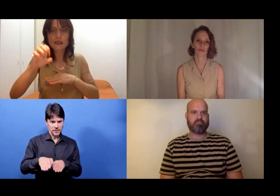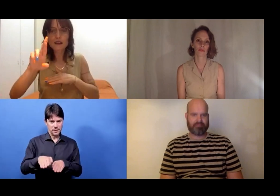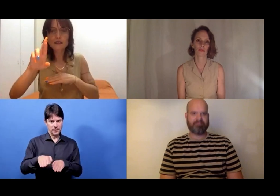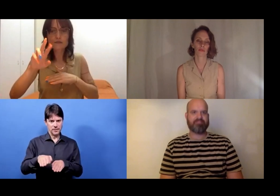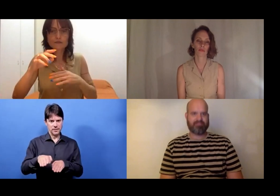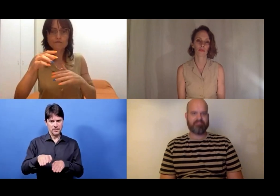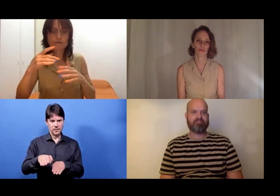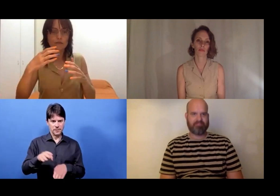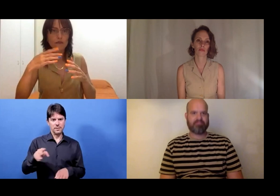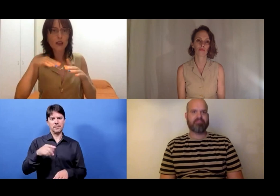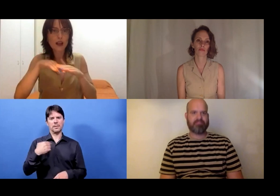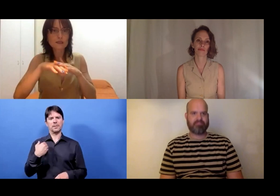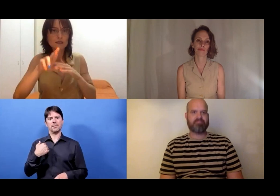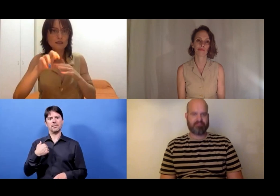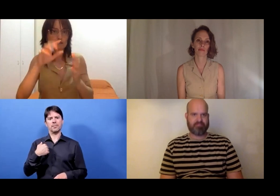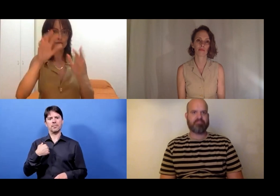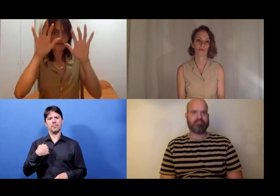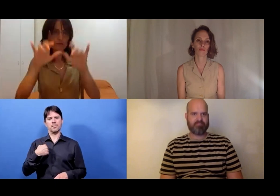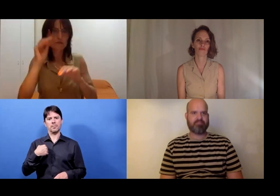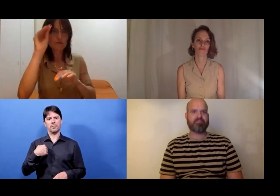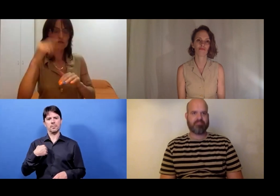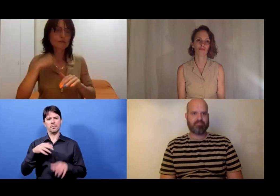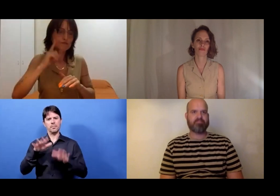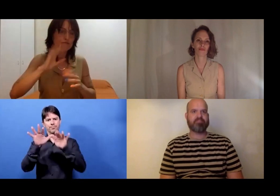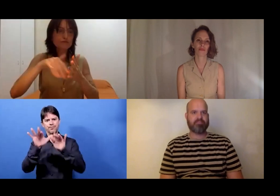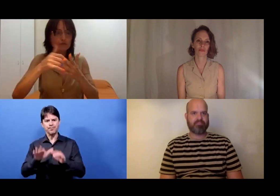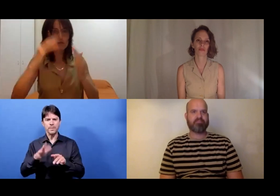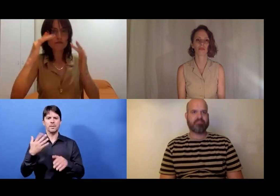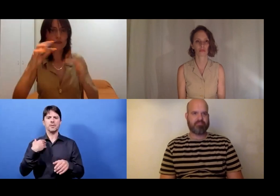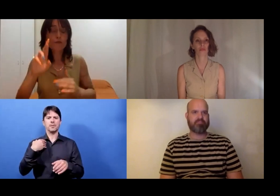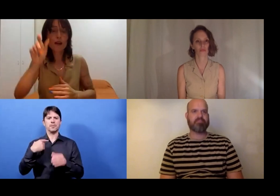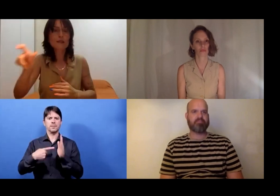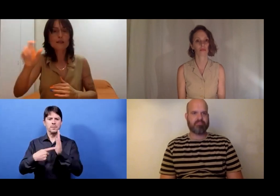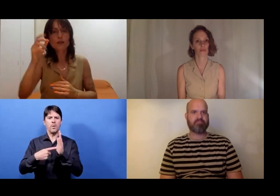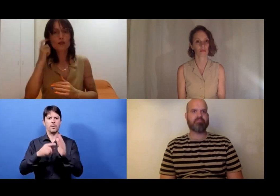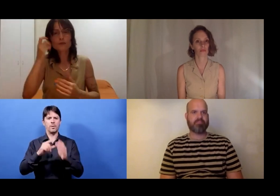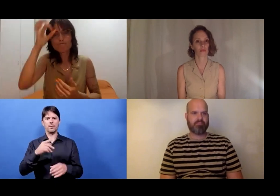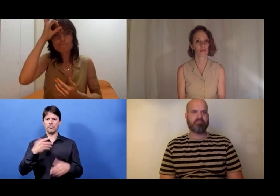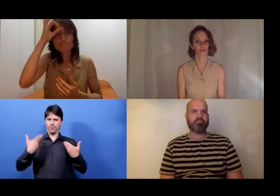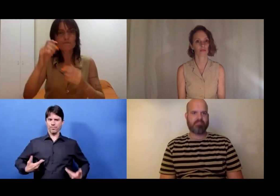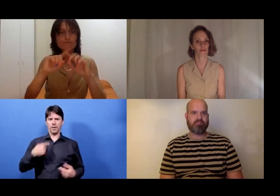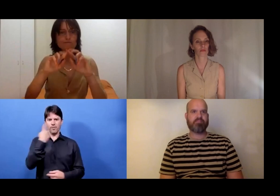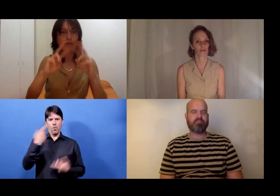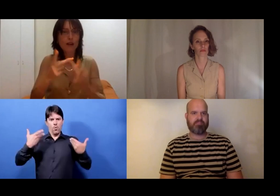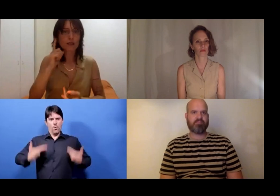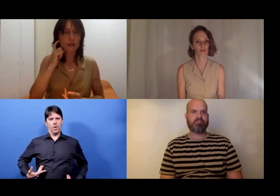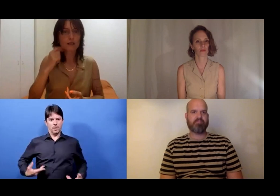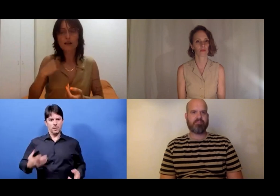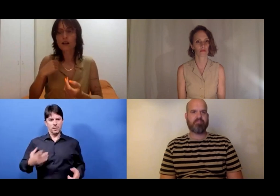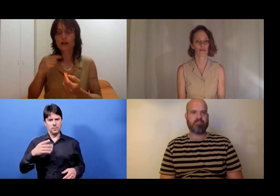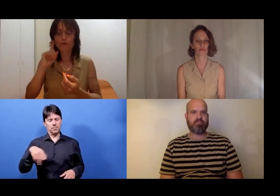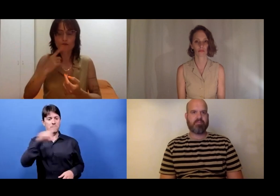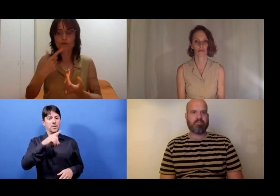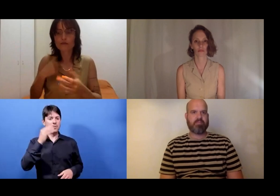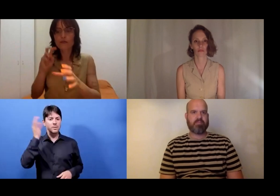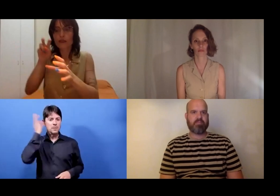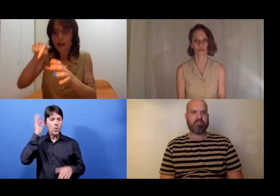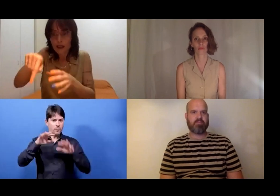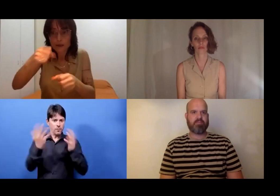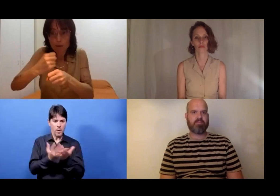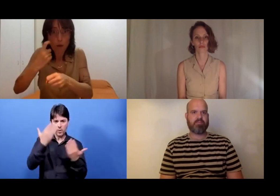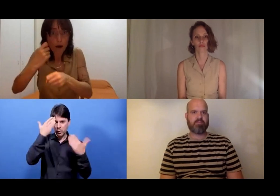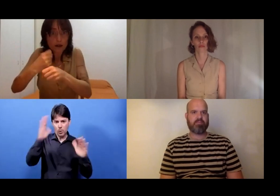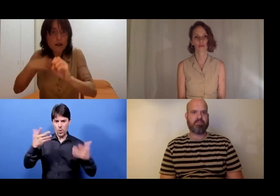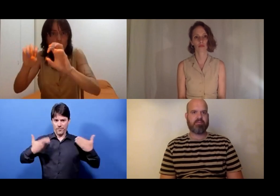There is an Access Rider that I have to communicate my needs for hearing people.